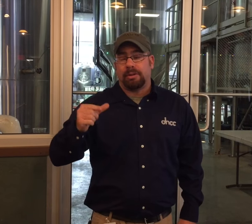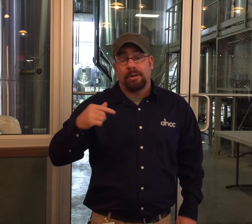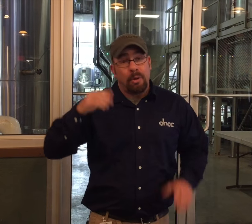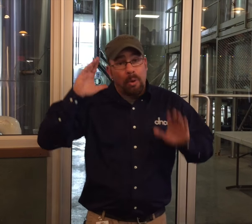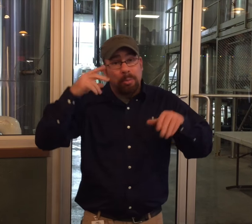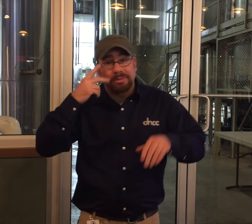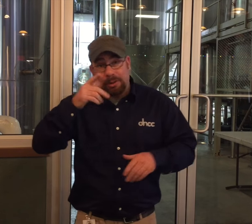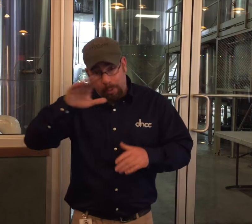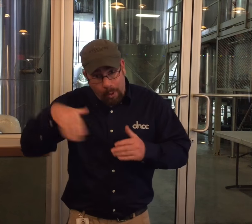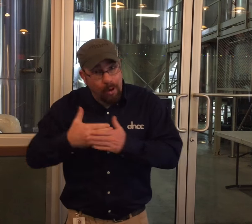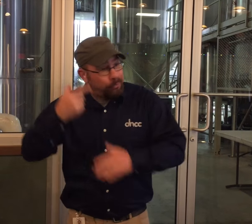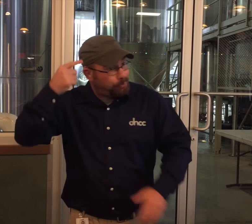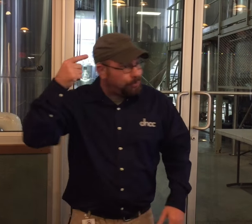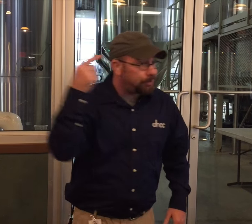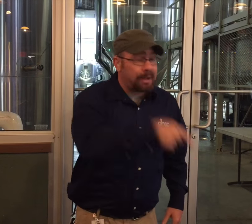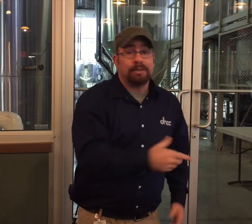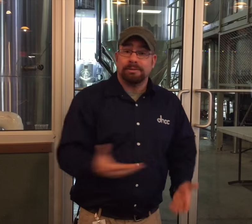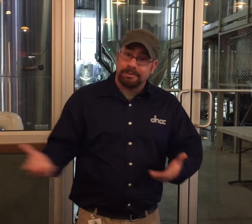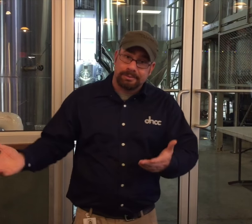I hope to see all of you at Yards Brewery!